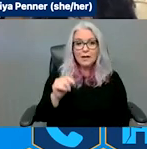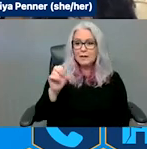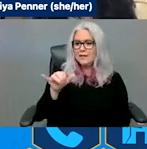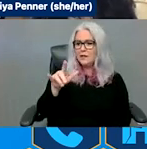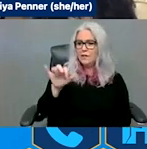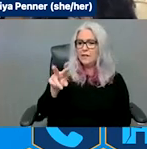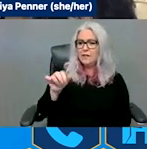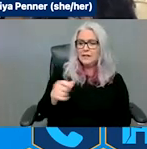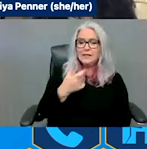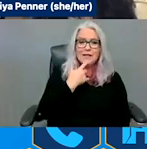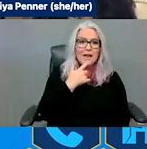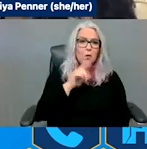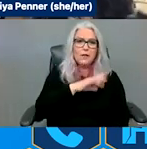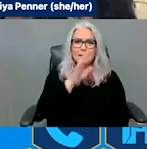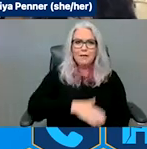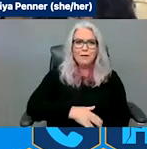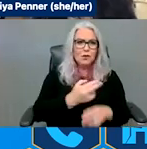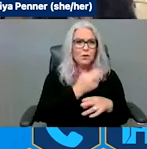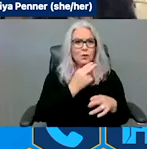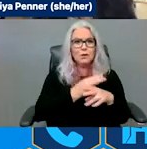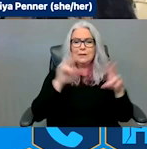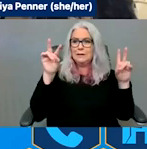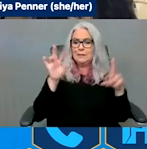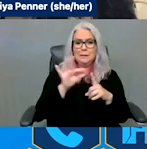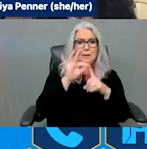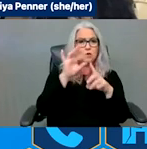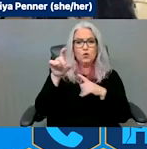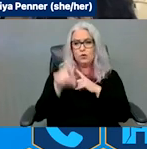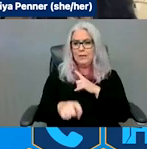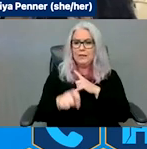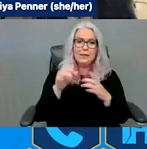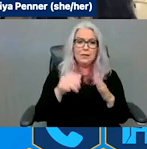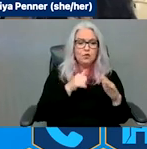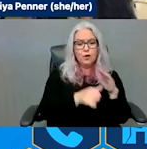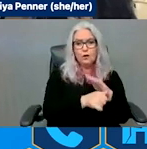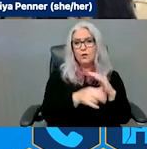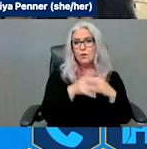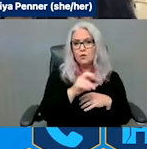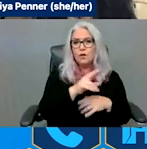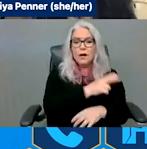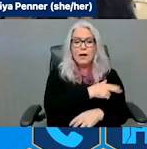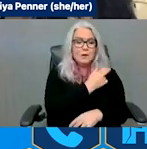special needs shelter. General population or hospital for conditions is what we plan for."